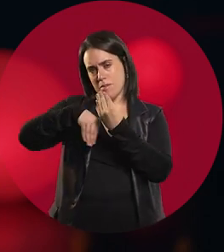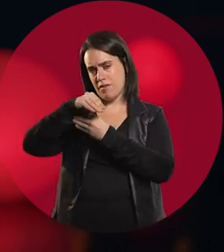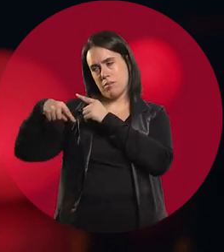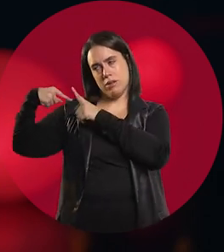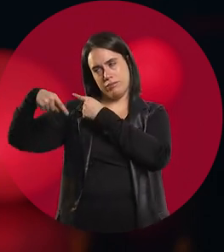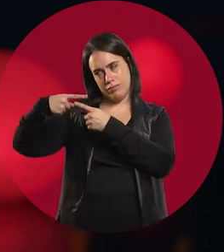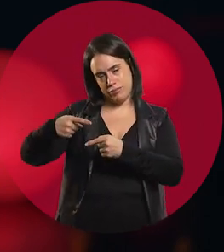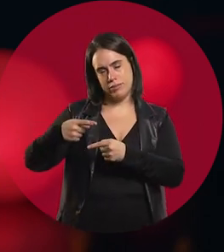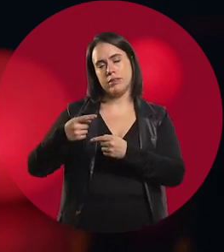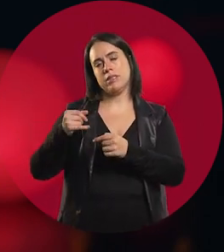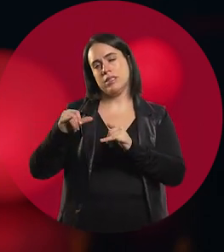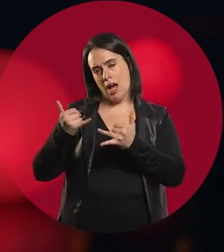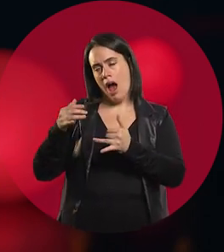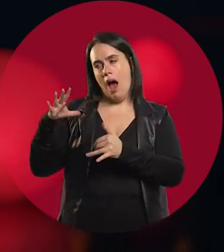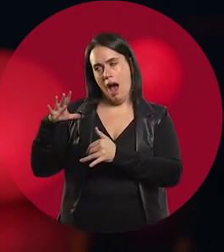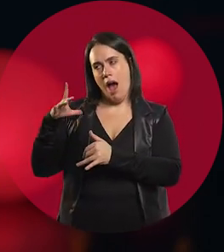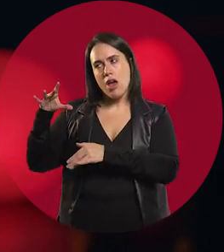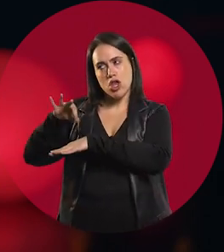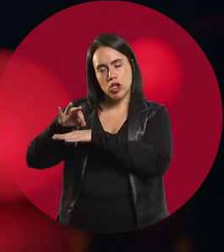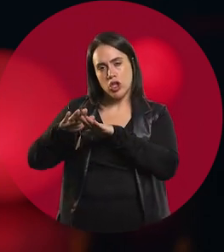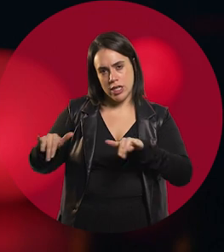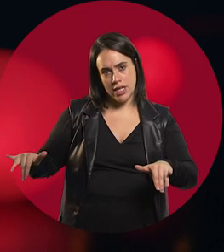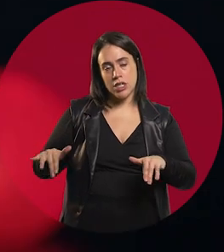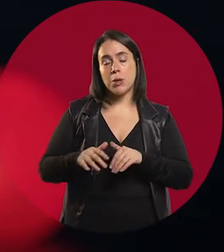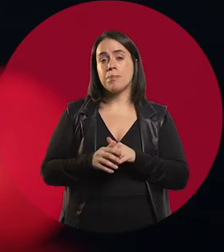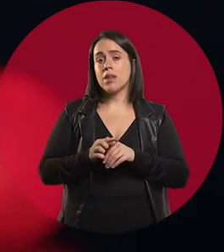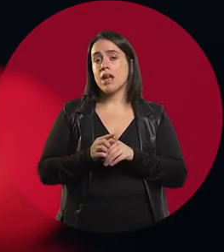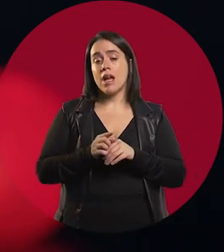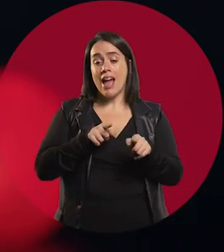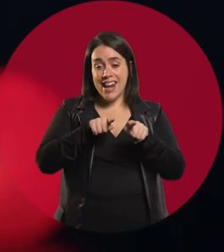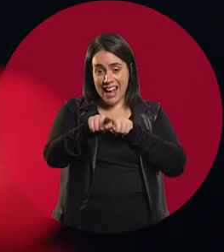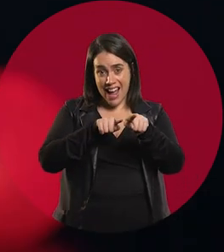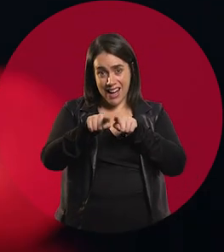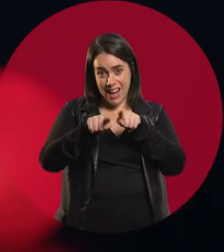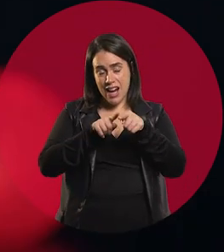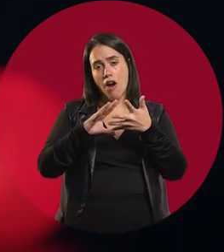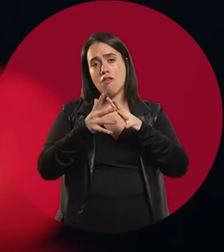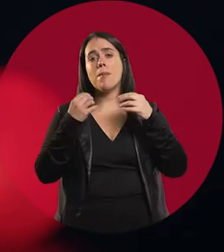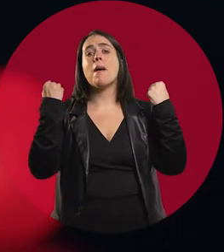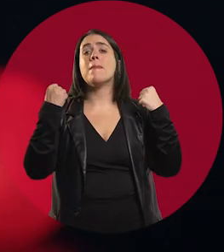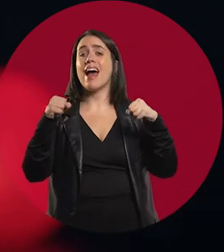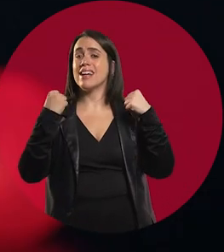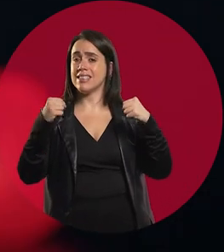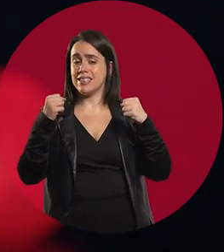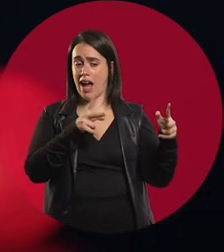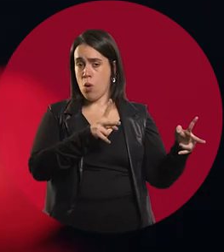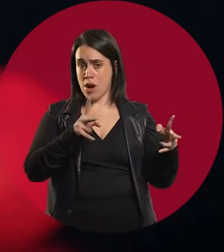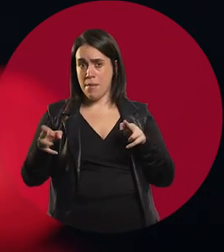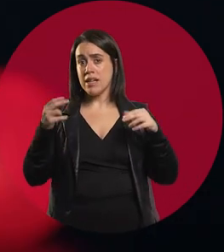and pediatricians, and when I did the degree, and I got to the instance of internship, which is a mandatory instance where